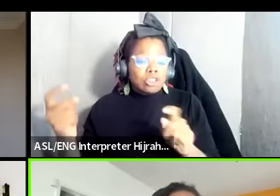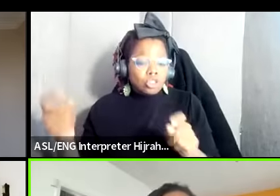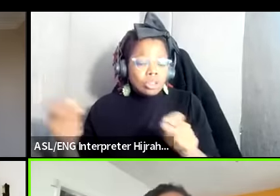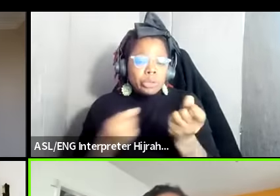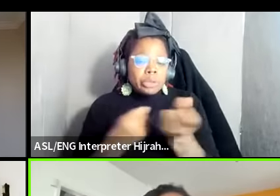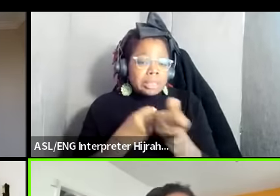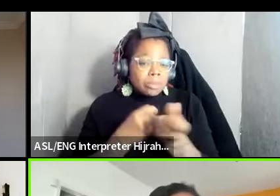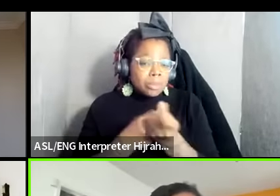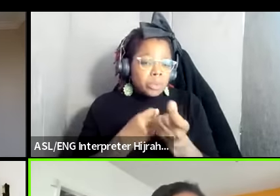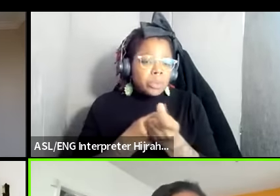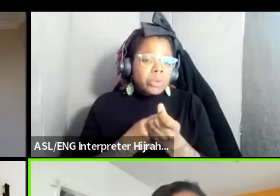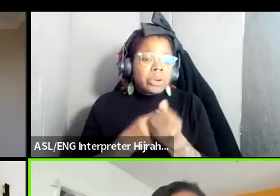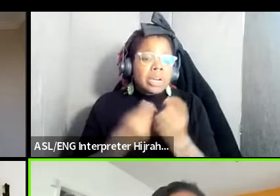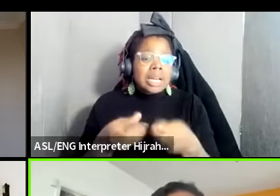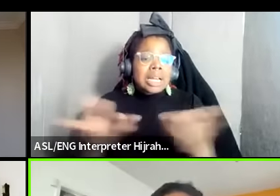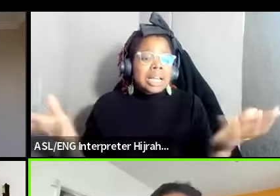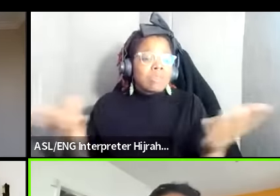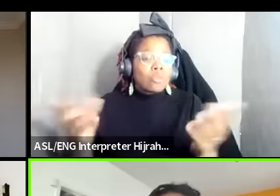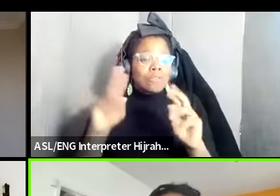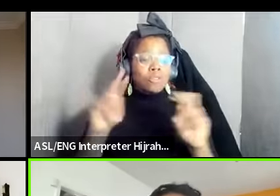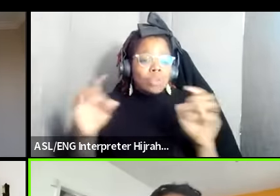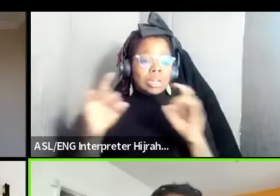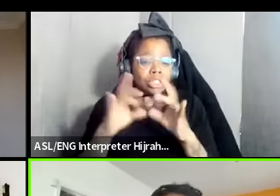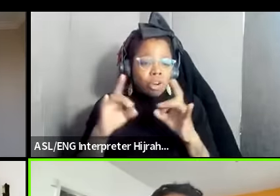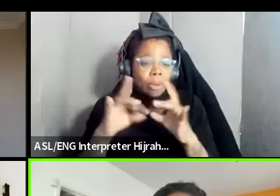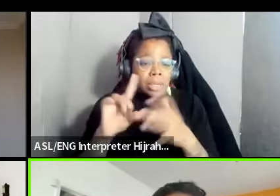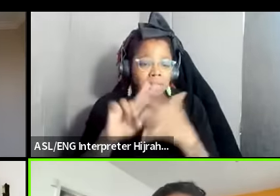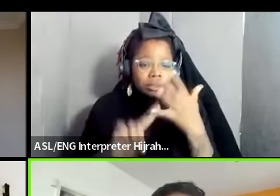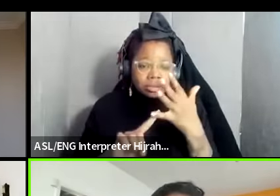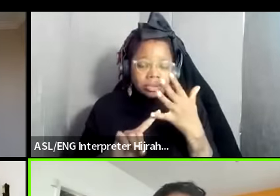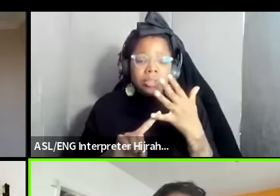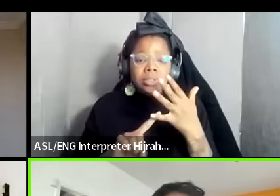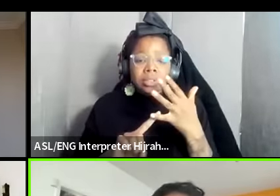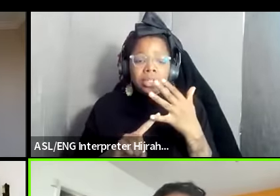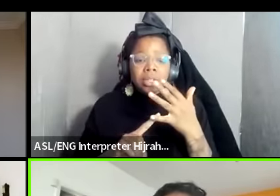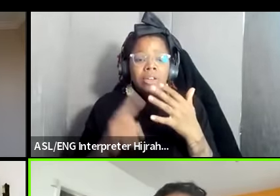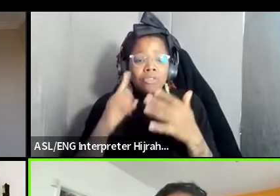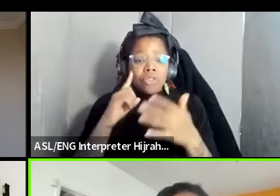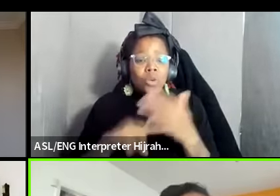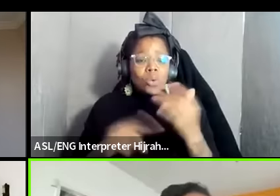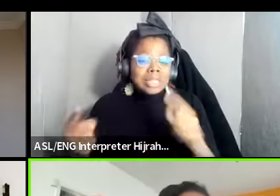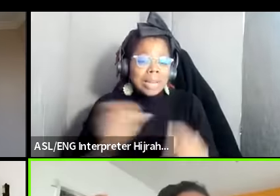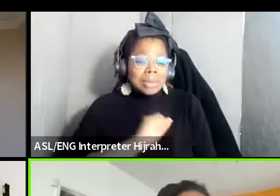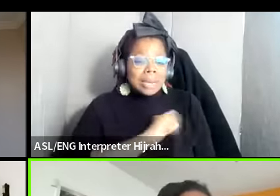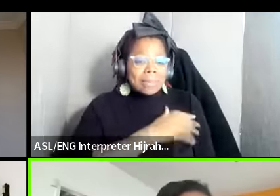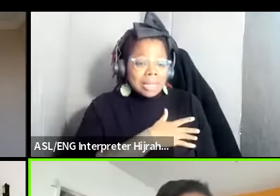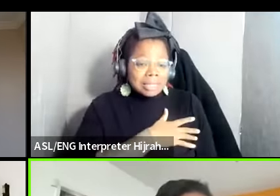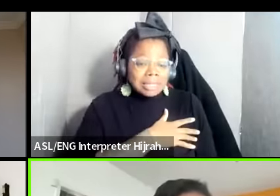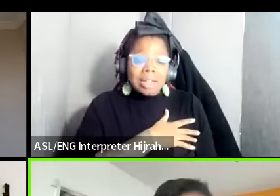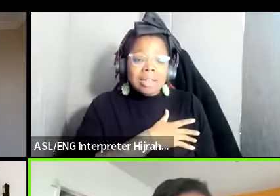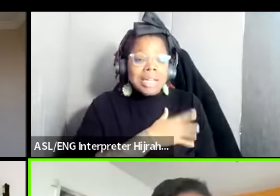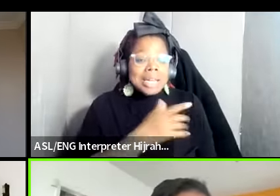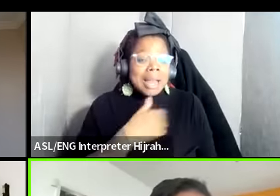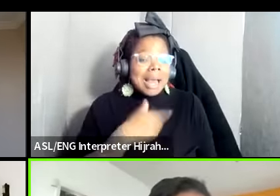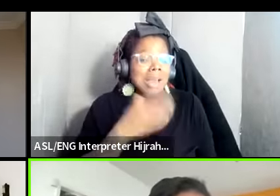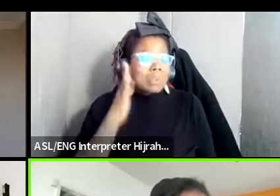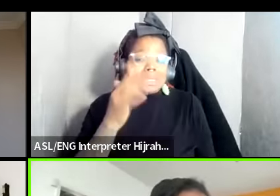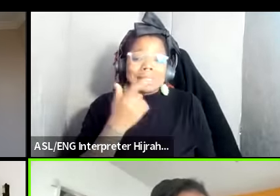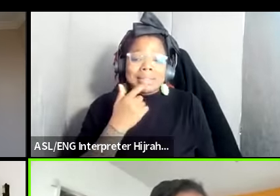R free Starbucks what have you um to for what's happening in Palestine like I would say easily 75